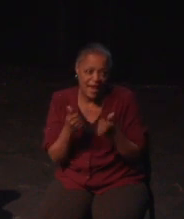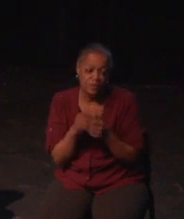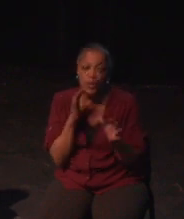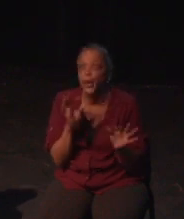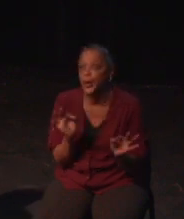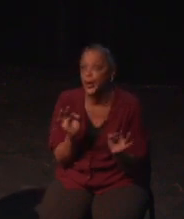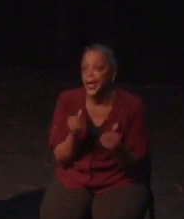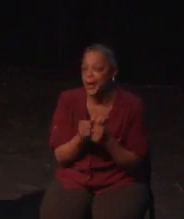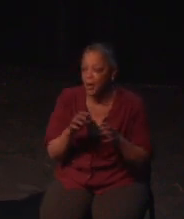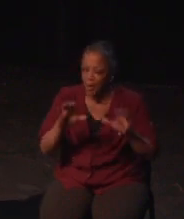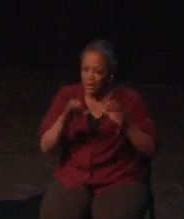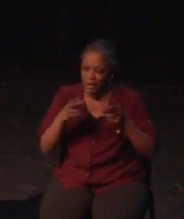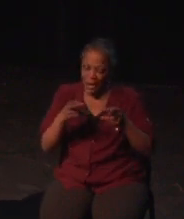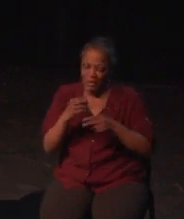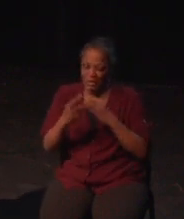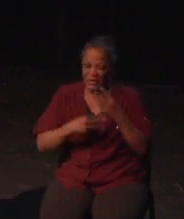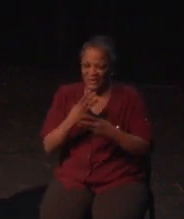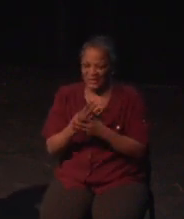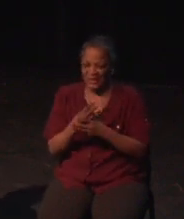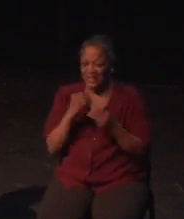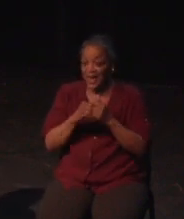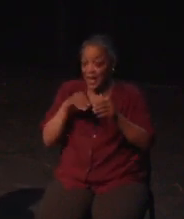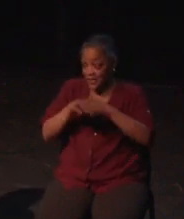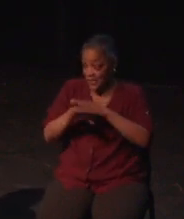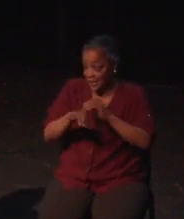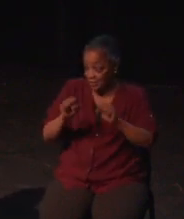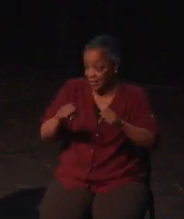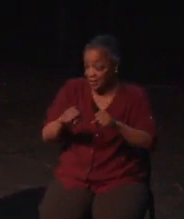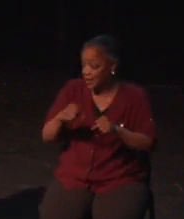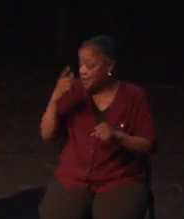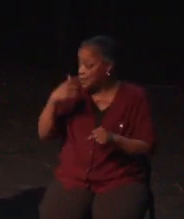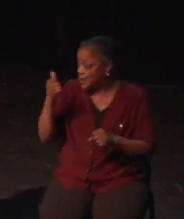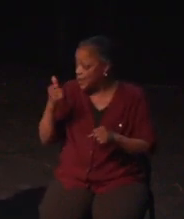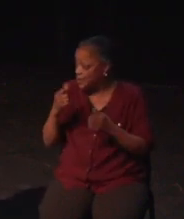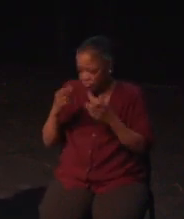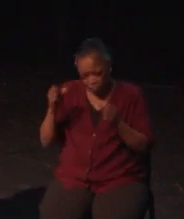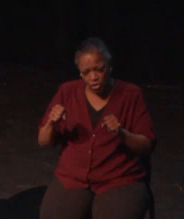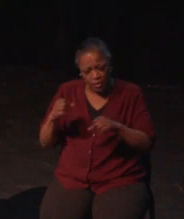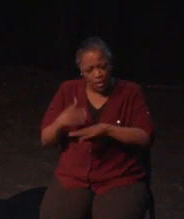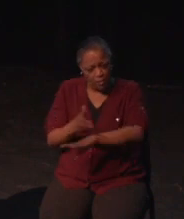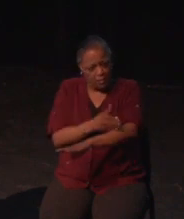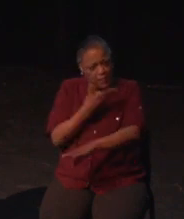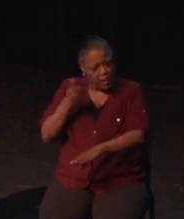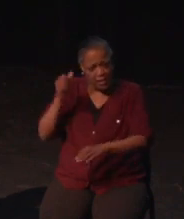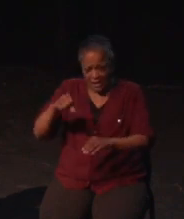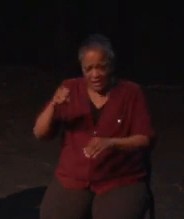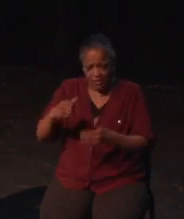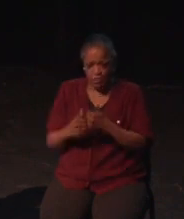Now, this leads me quite nicely into my next point. It feels important to know at the end of an amazing day on accessibility